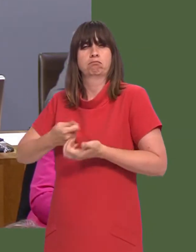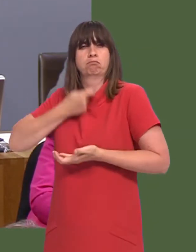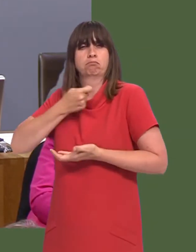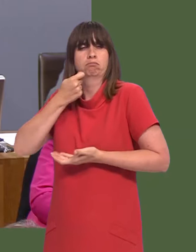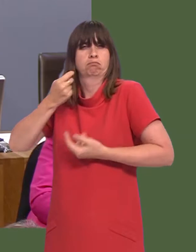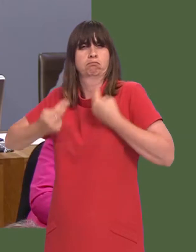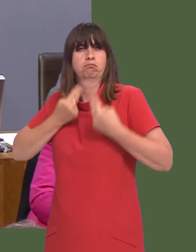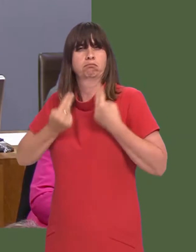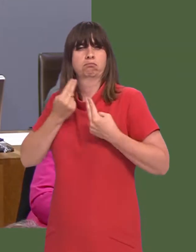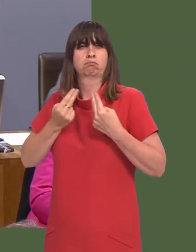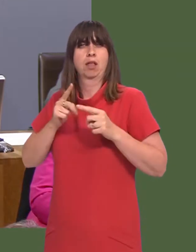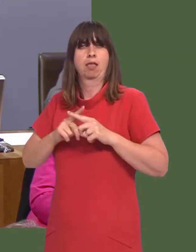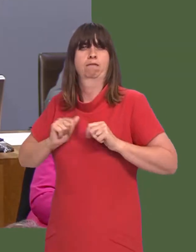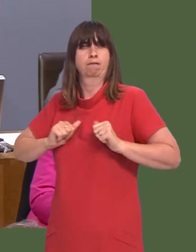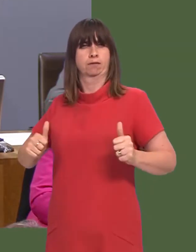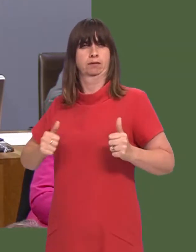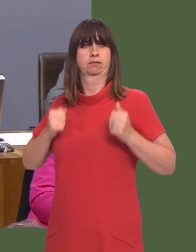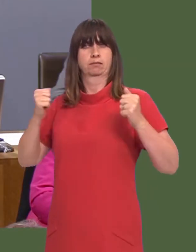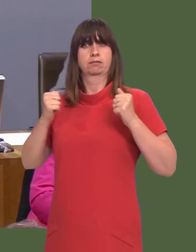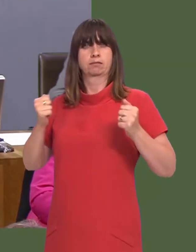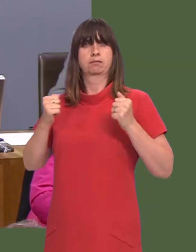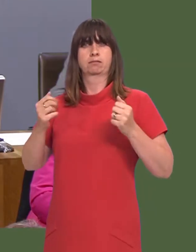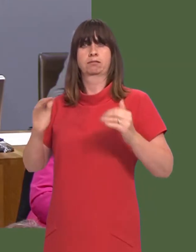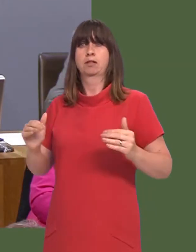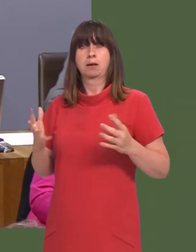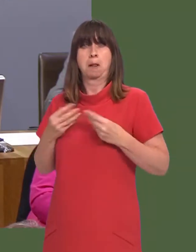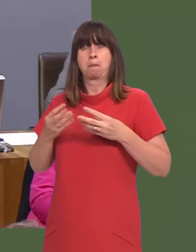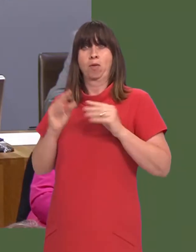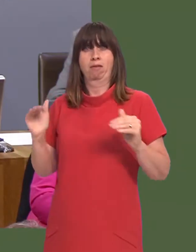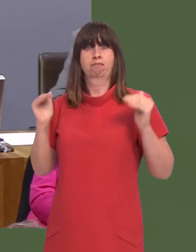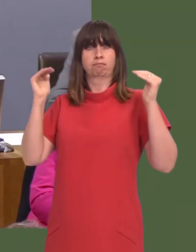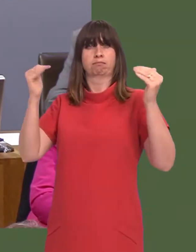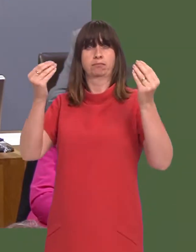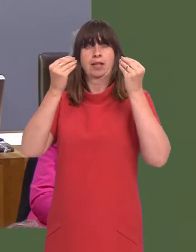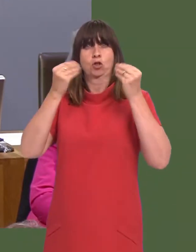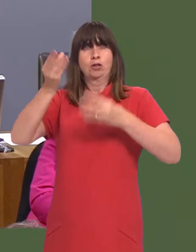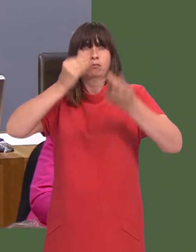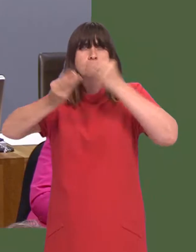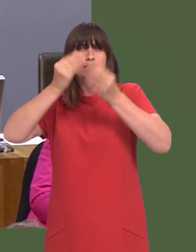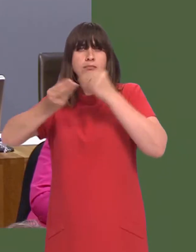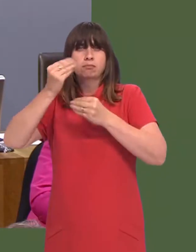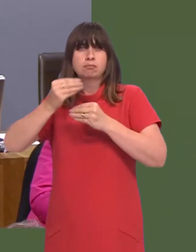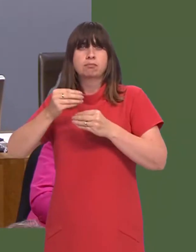eating, and a healthy programme of activities, educational attainmentóall these things are very, very important.